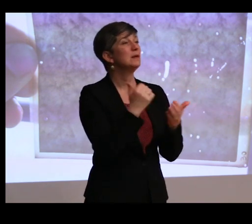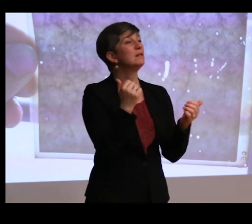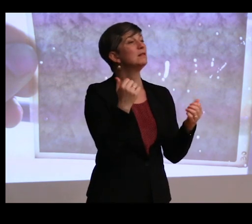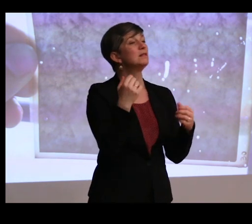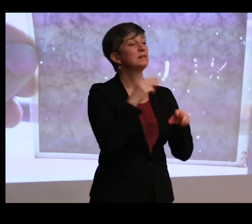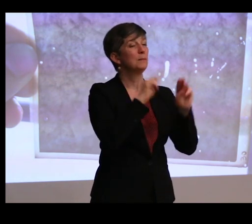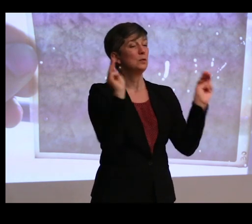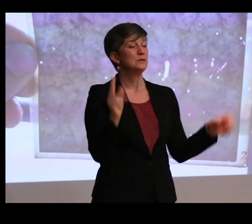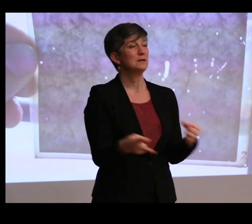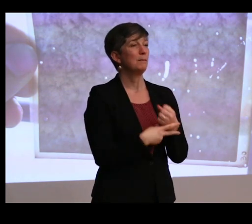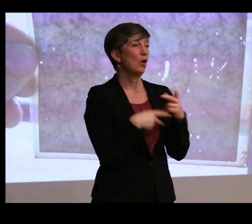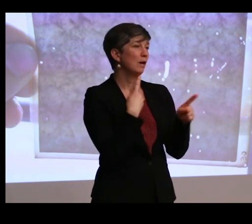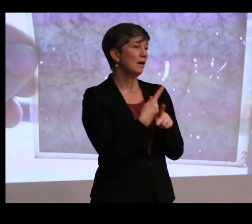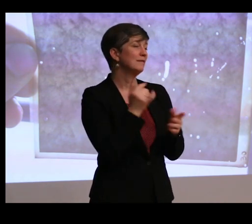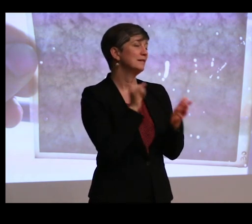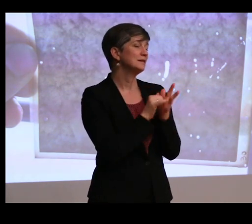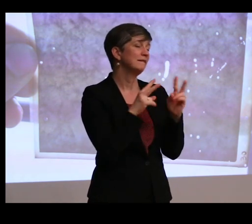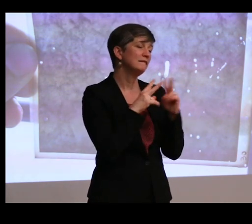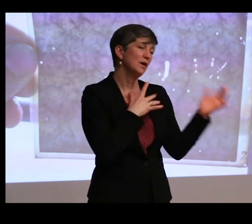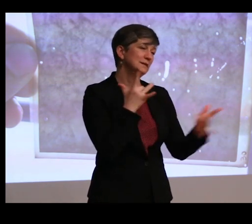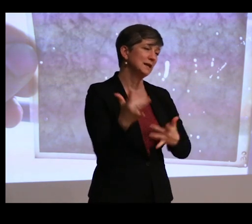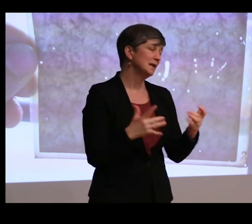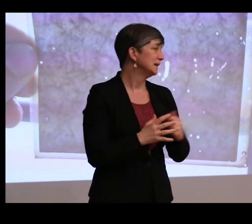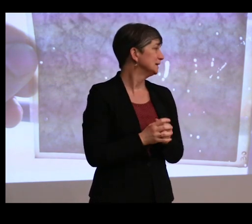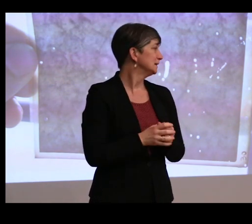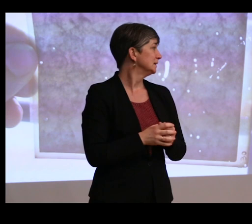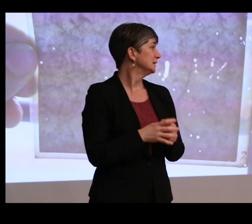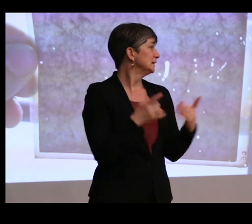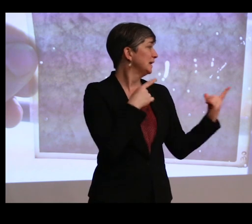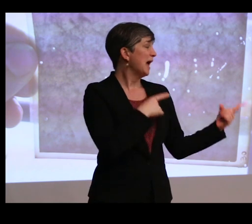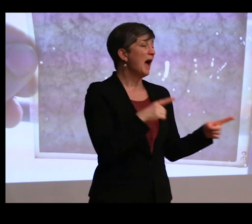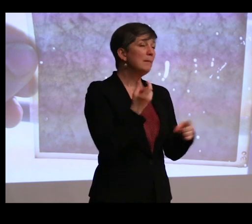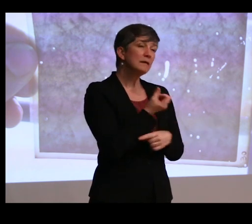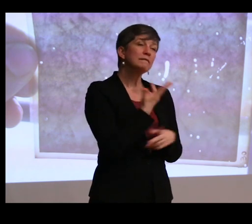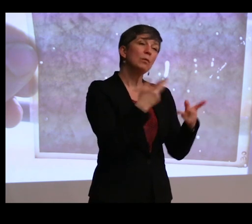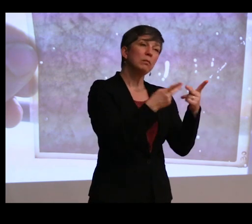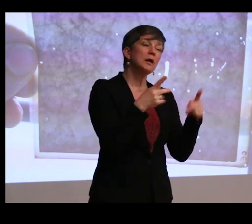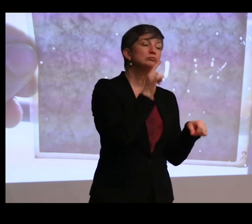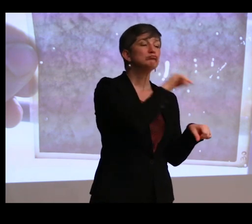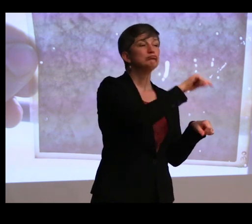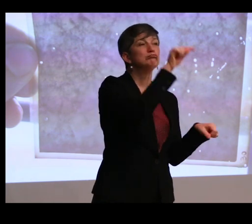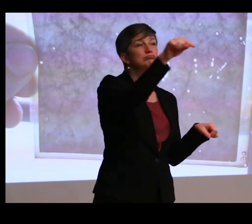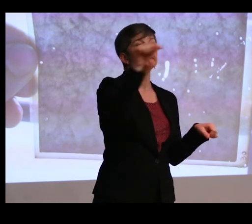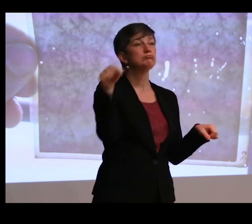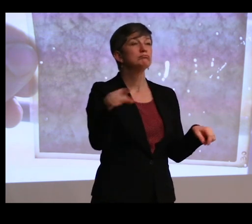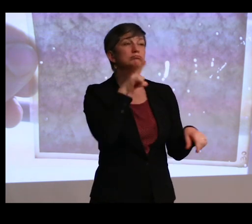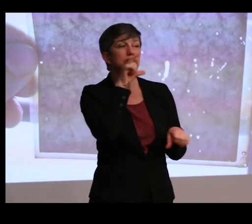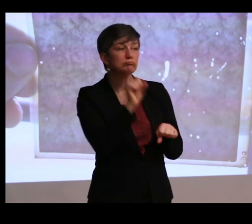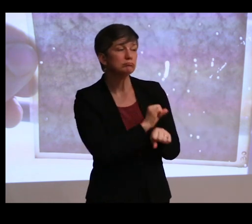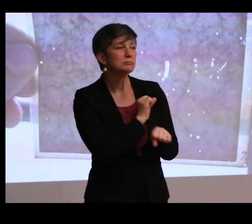To me, that's incredibly exciting. And it's happening in a few places. But it's slow.